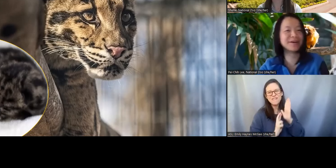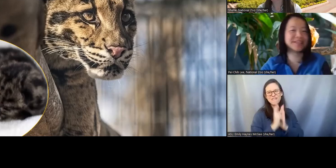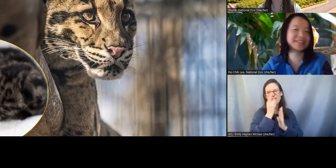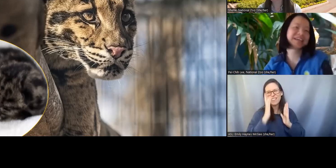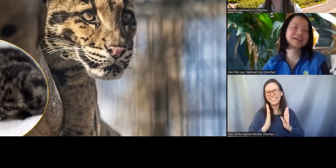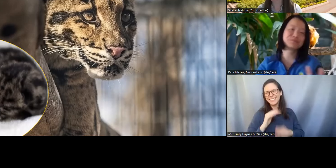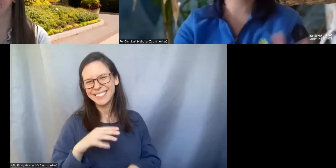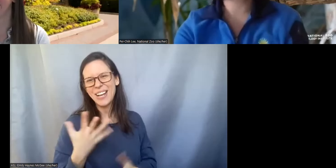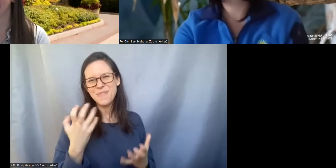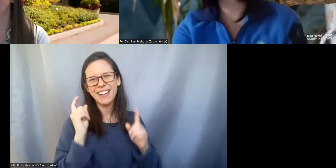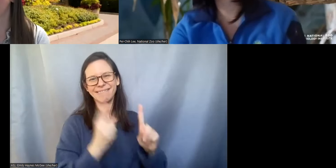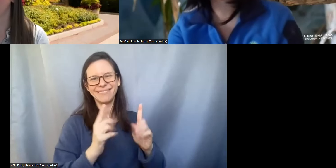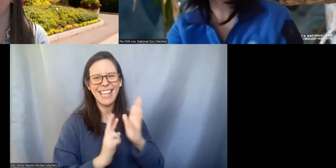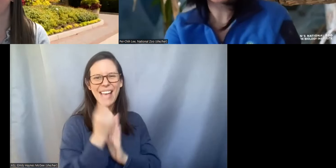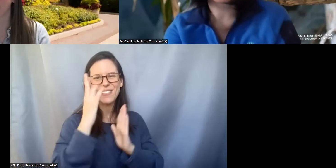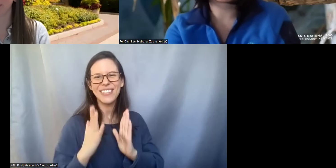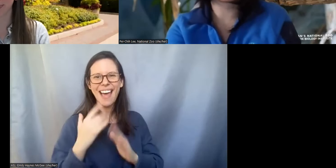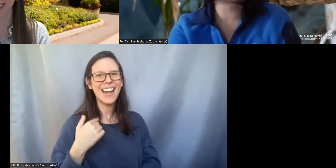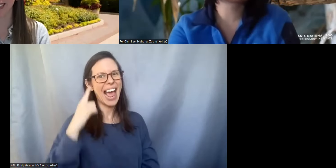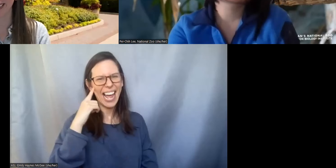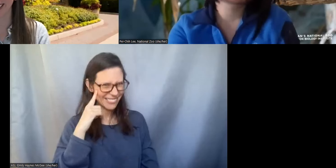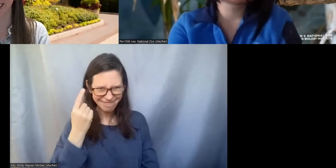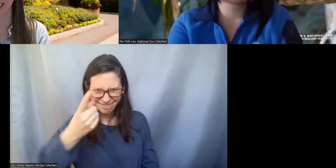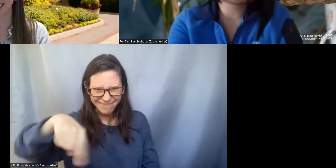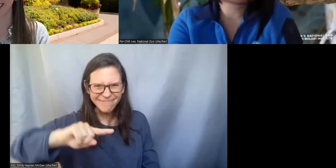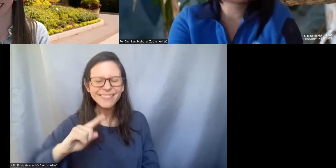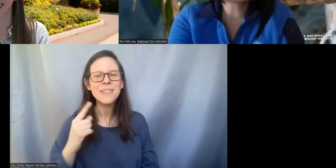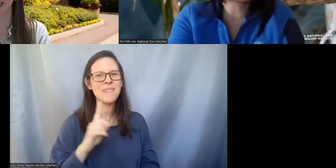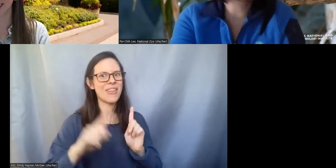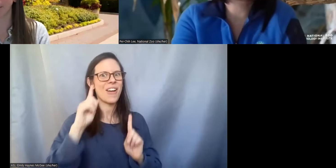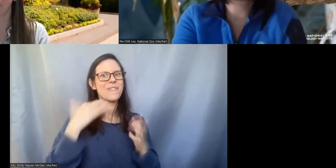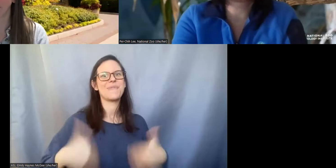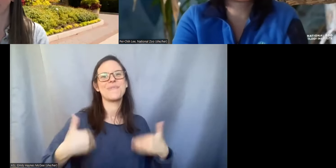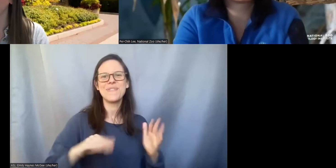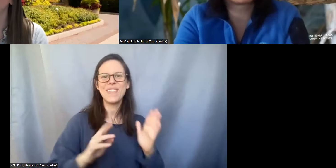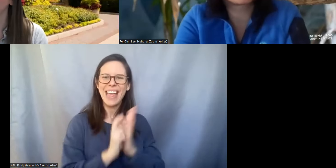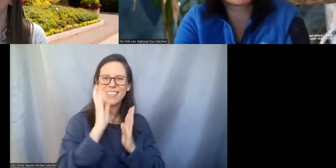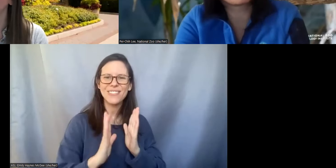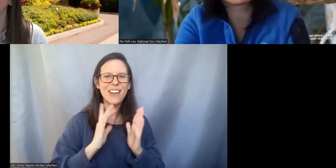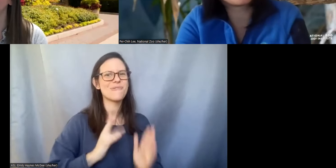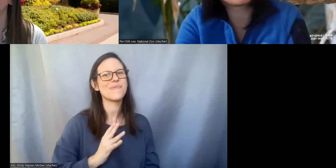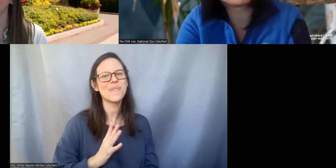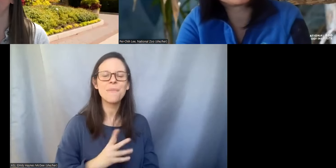but for me that's very cool um but when do I decide to become a Reproductive Biologist